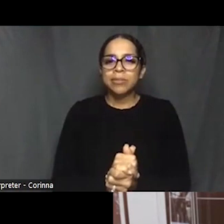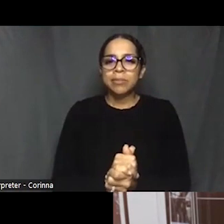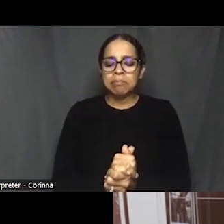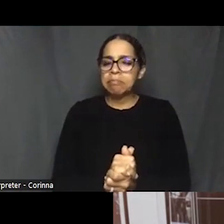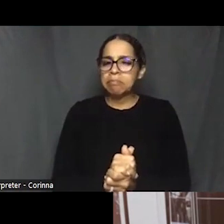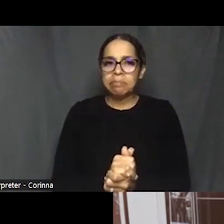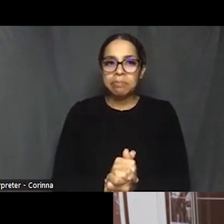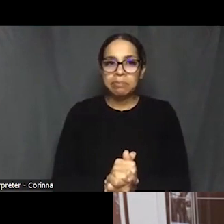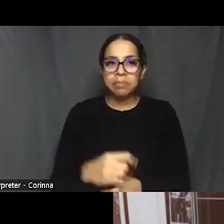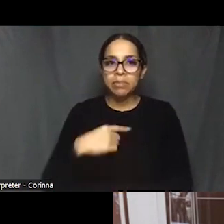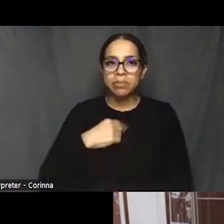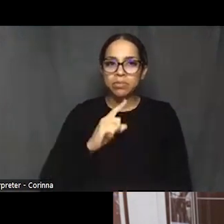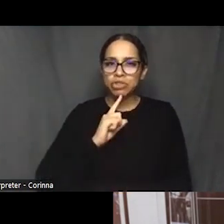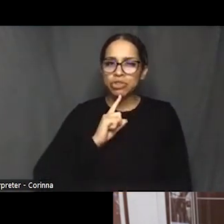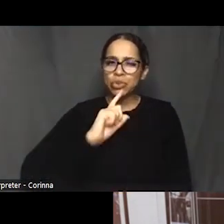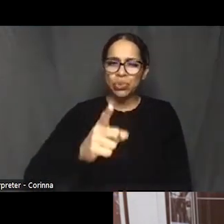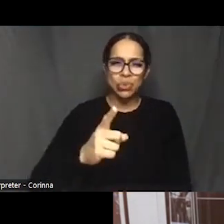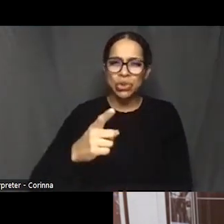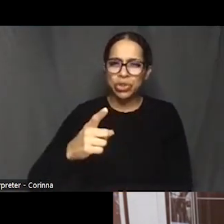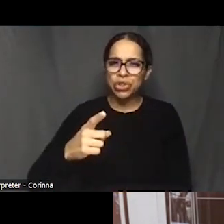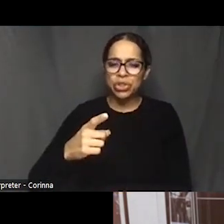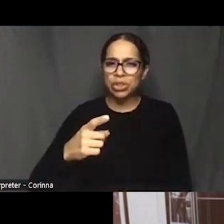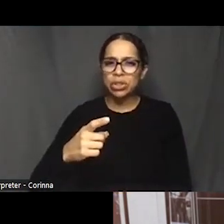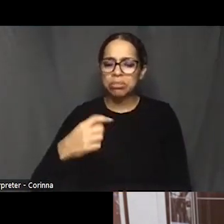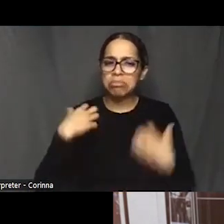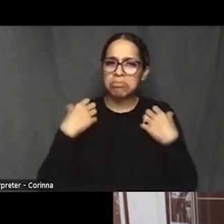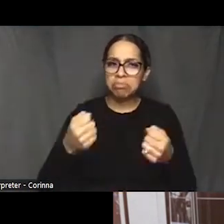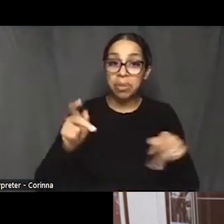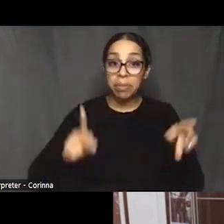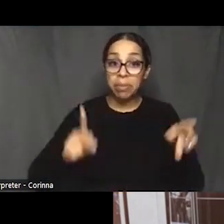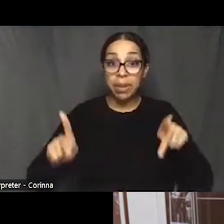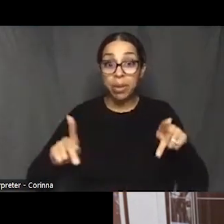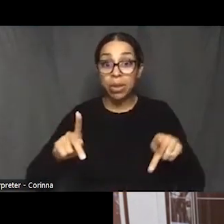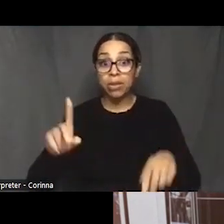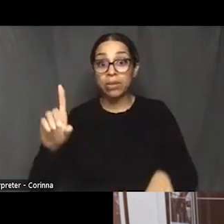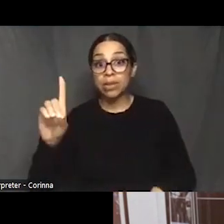the people of the island and specifically the John Wesley community